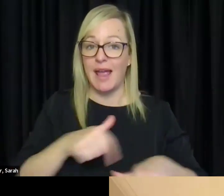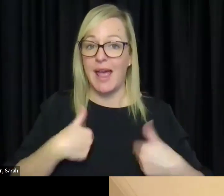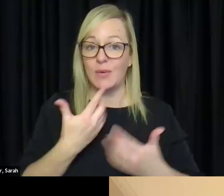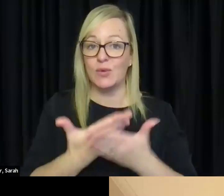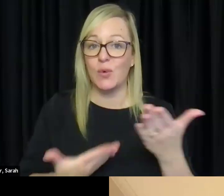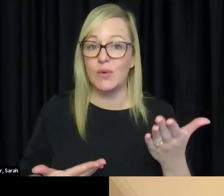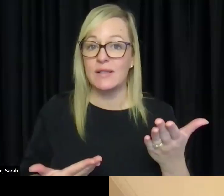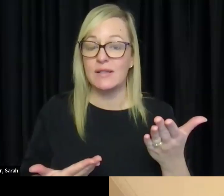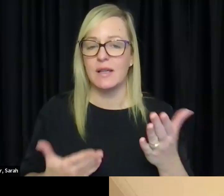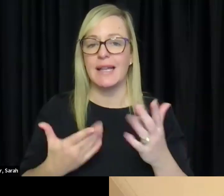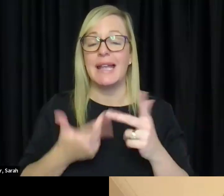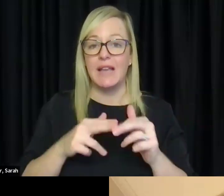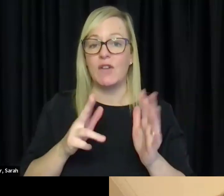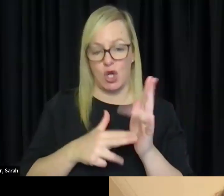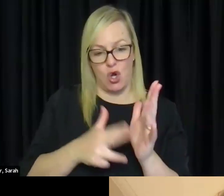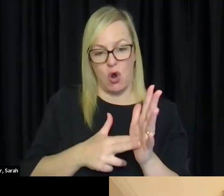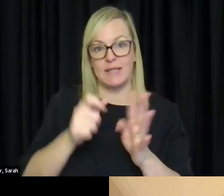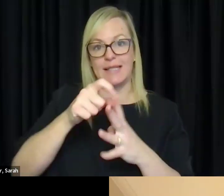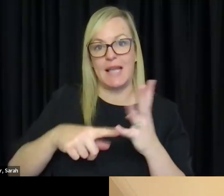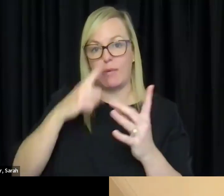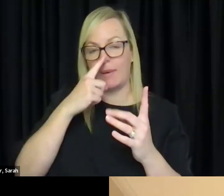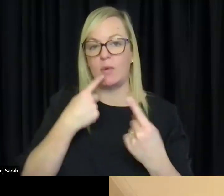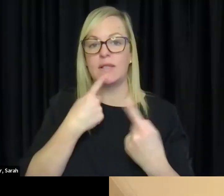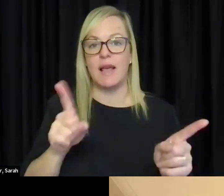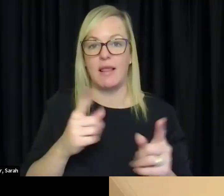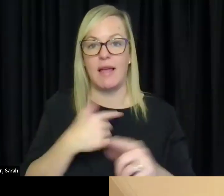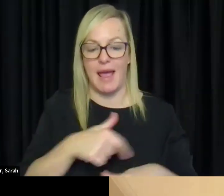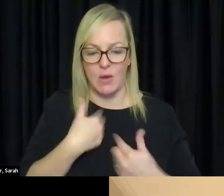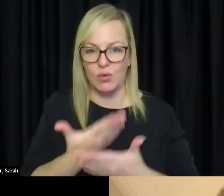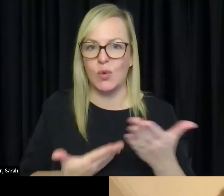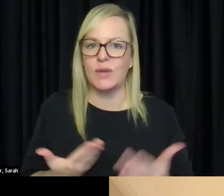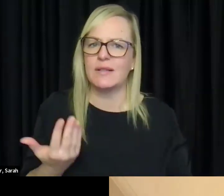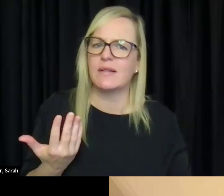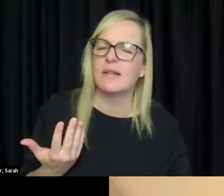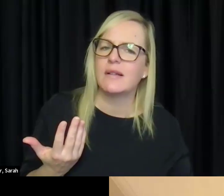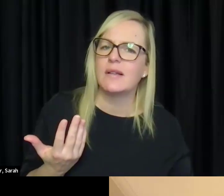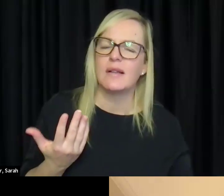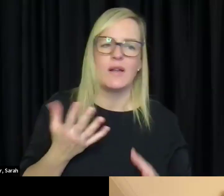non disabled people tell them for us just again just feeds into more stigma and not giving us